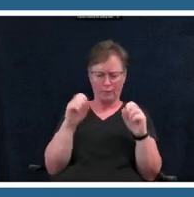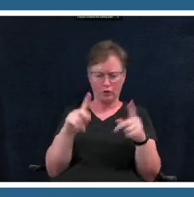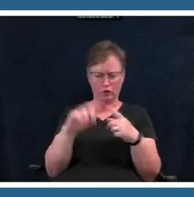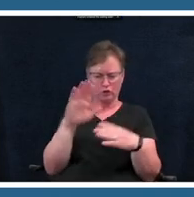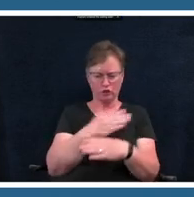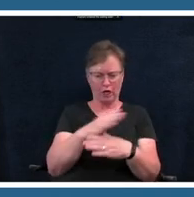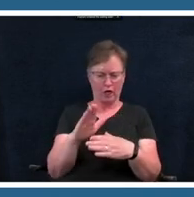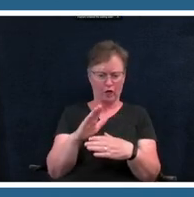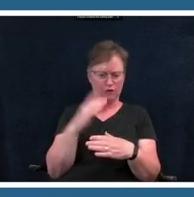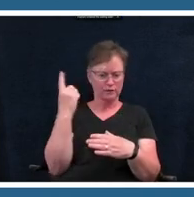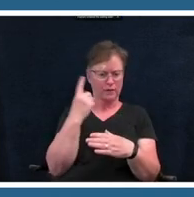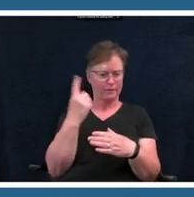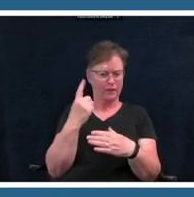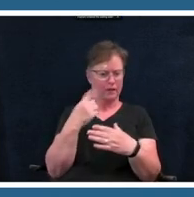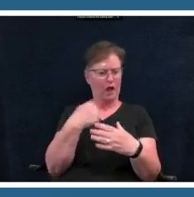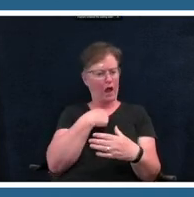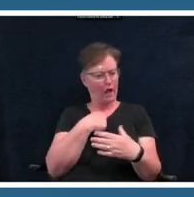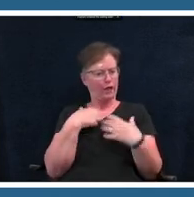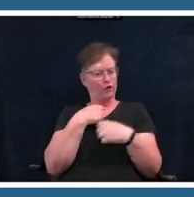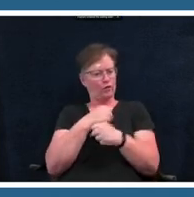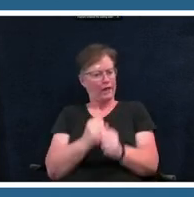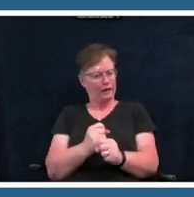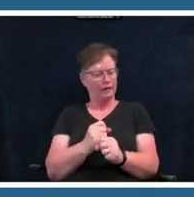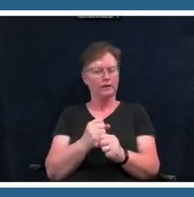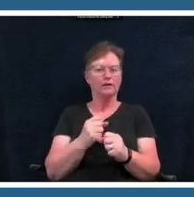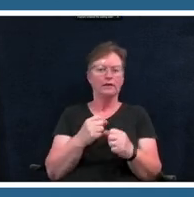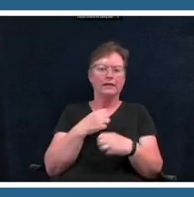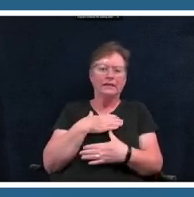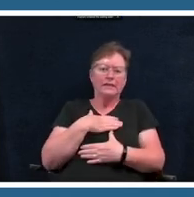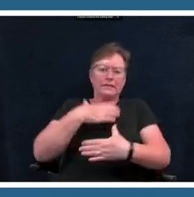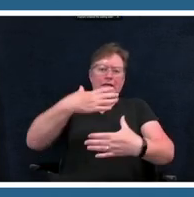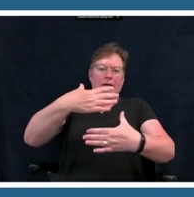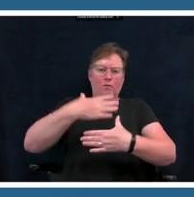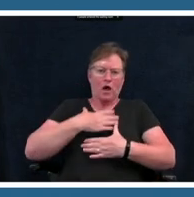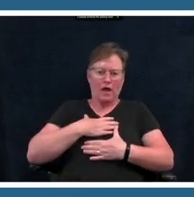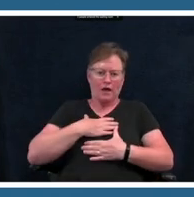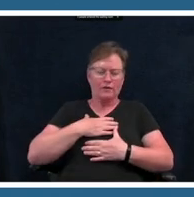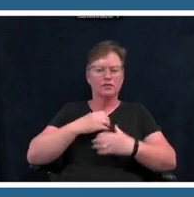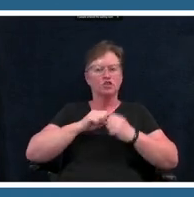breaths um i like to do a lot of stretching um